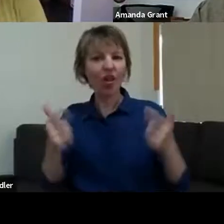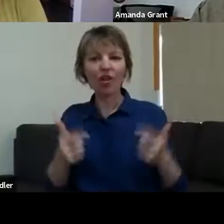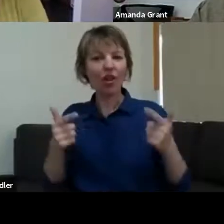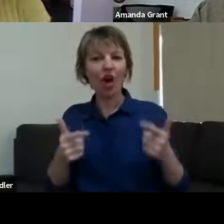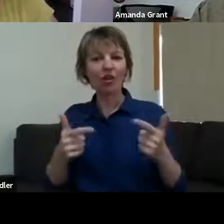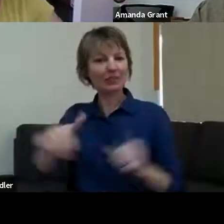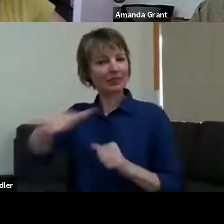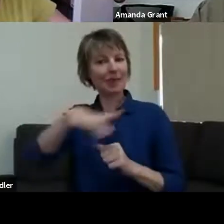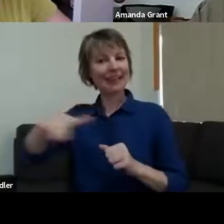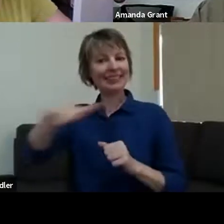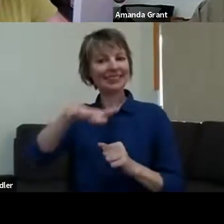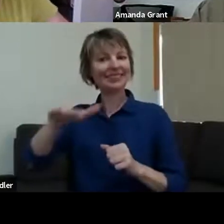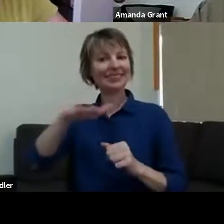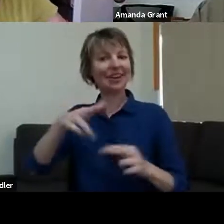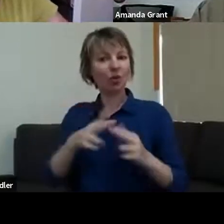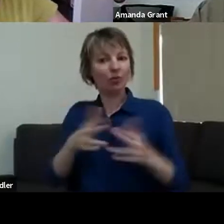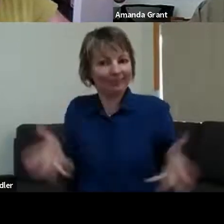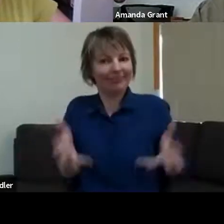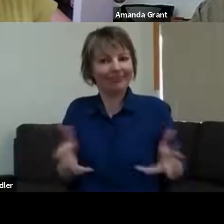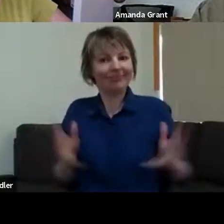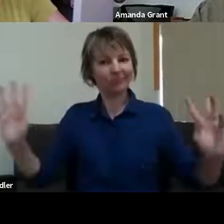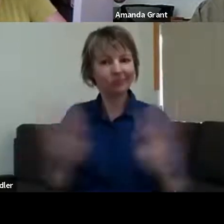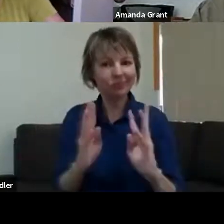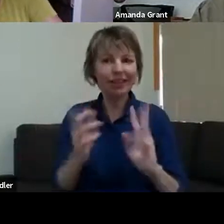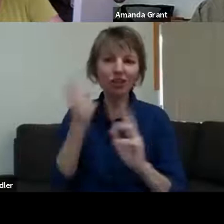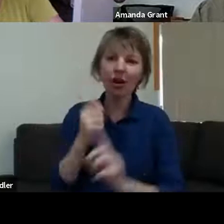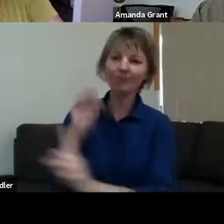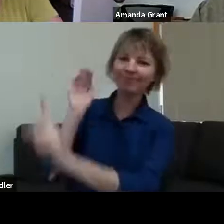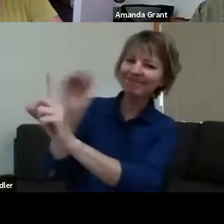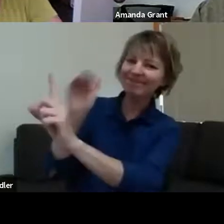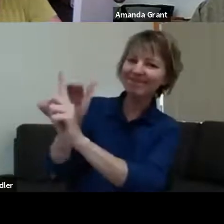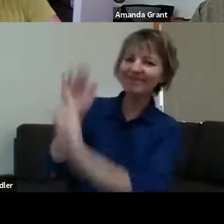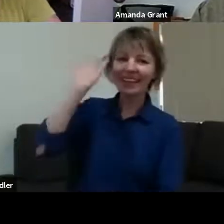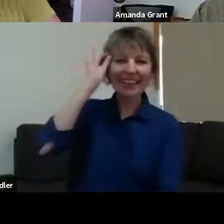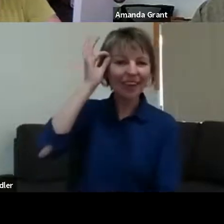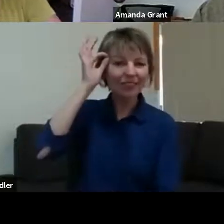local council to develop special spaces for people to undertake these